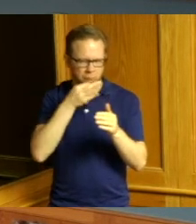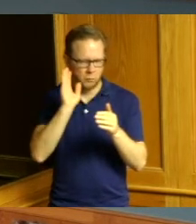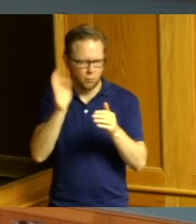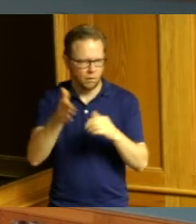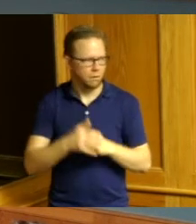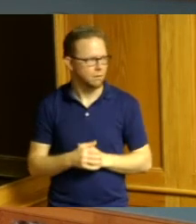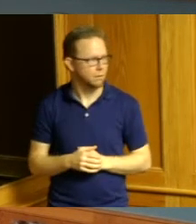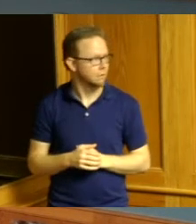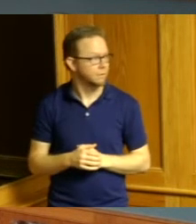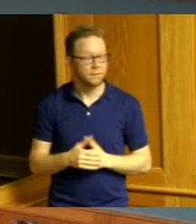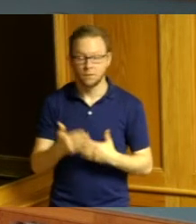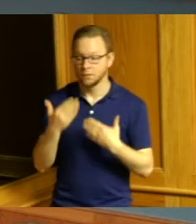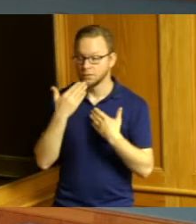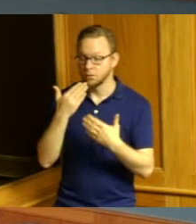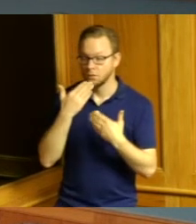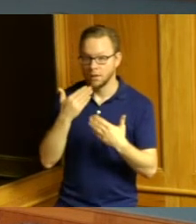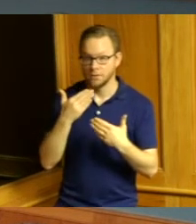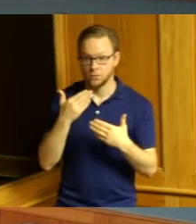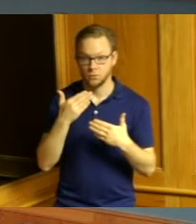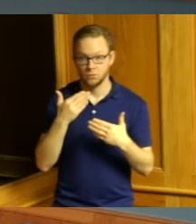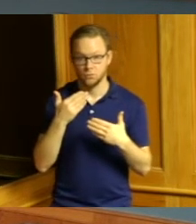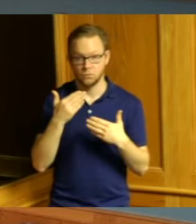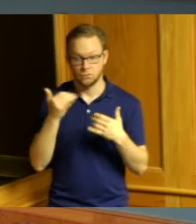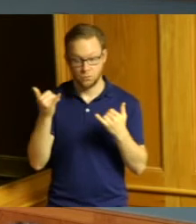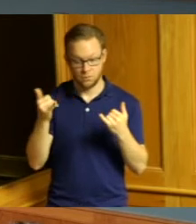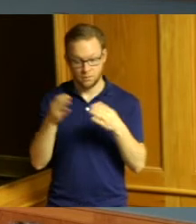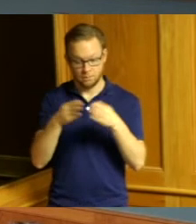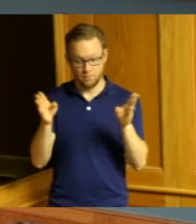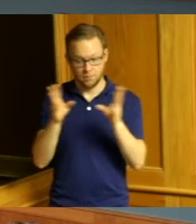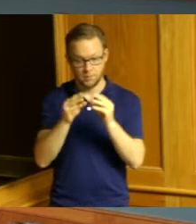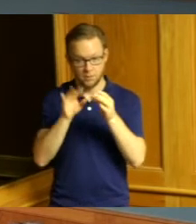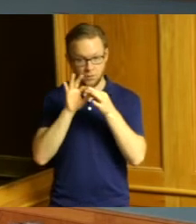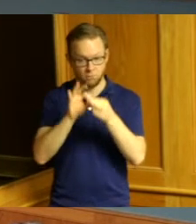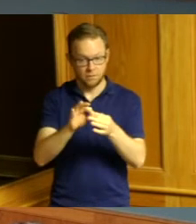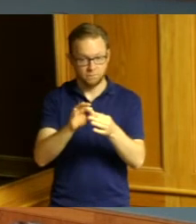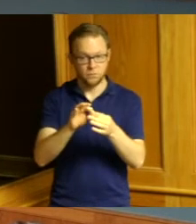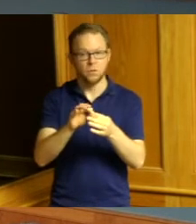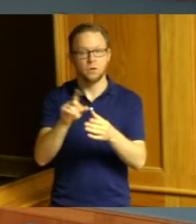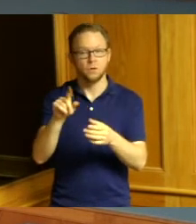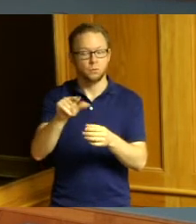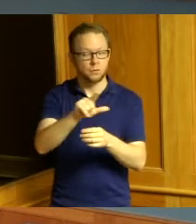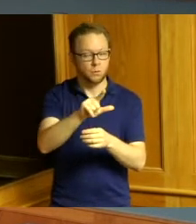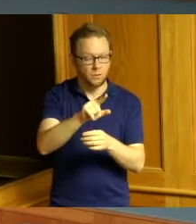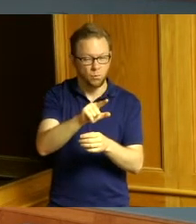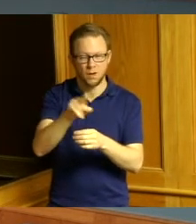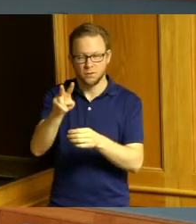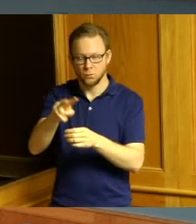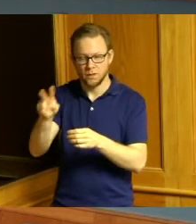thank you this is the public hearing for the 2021 2020 sidewalk replacement